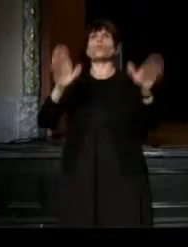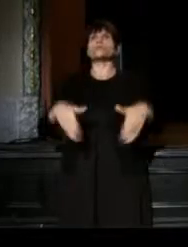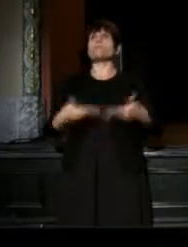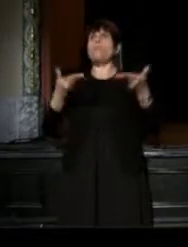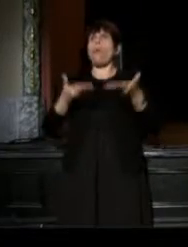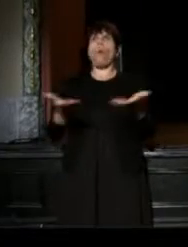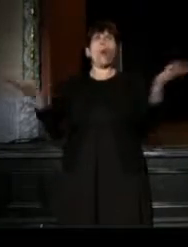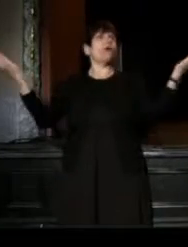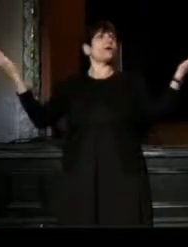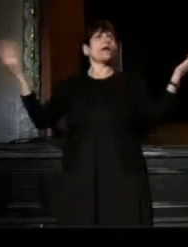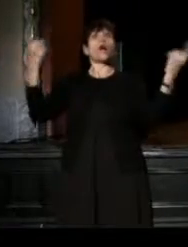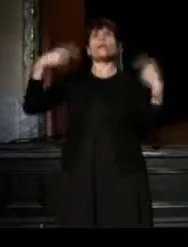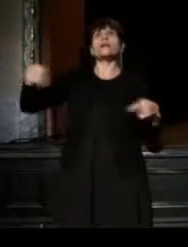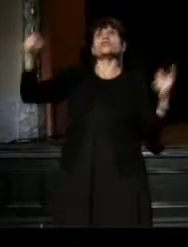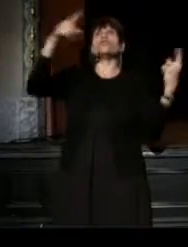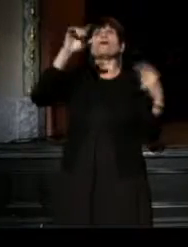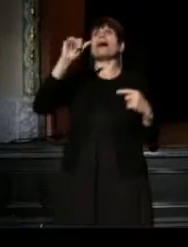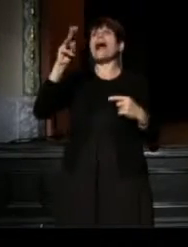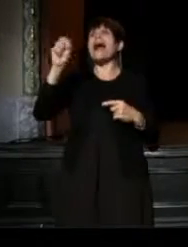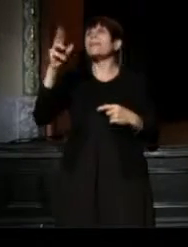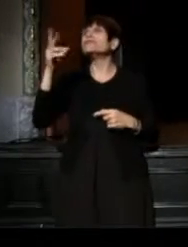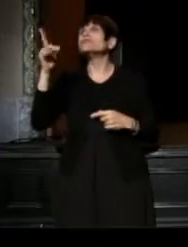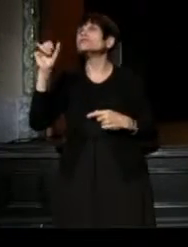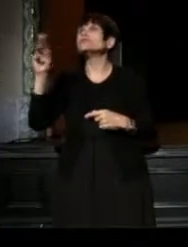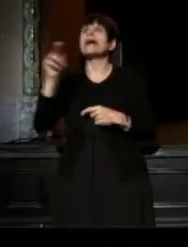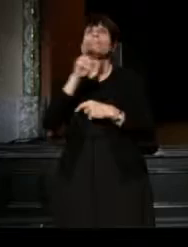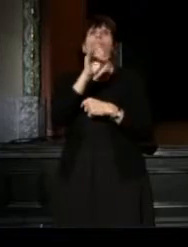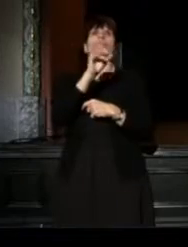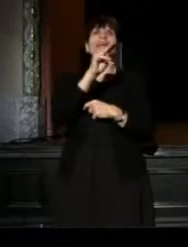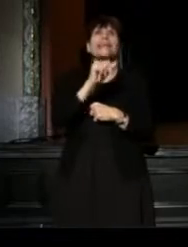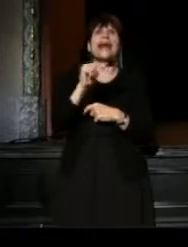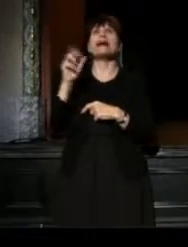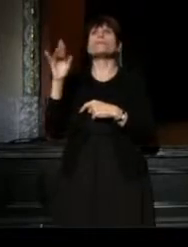We traveled the world: Amsterdam to Vienna, to Berlin, to Moscow,